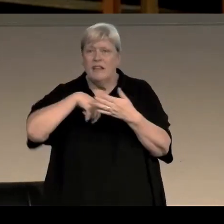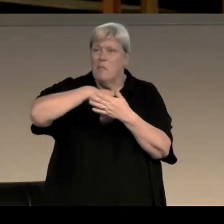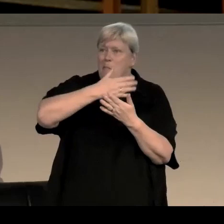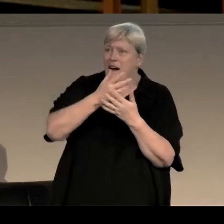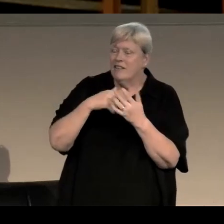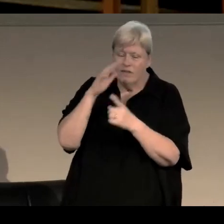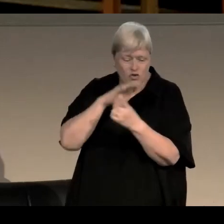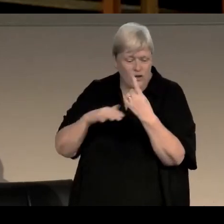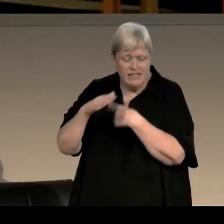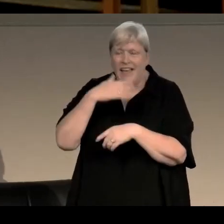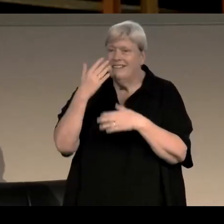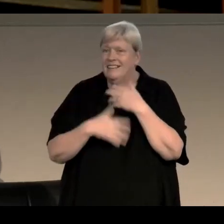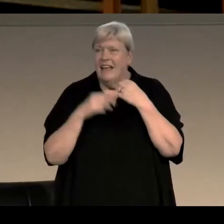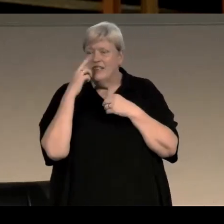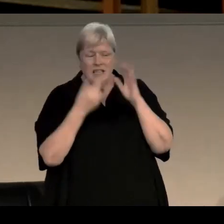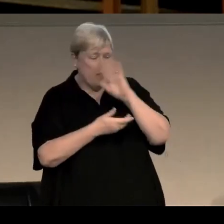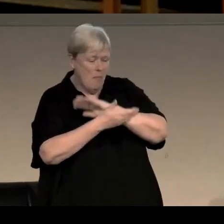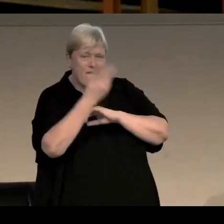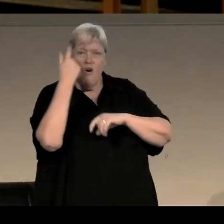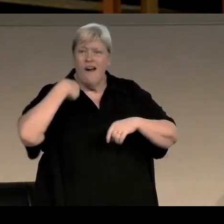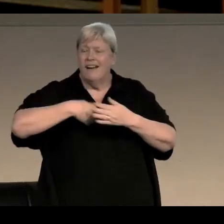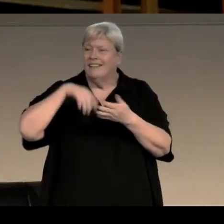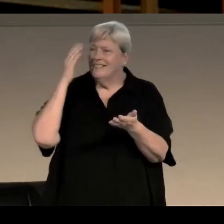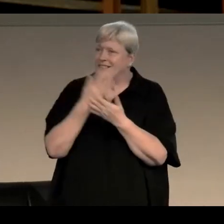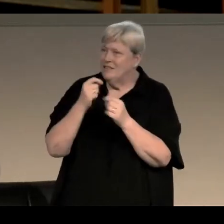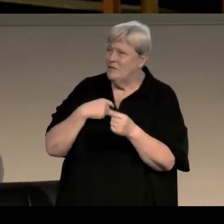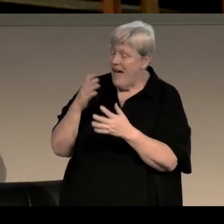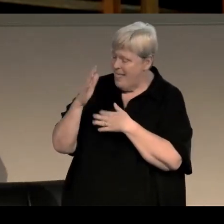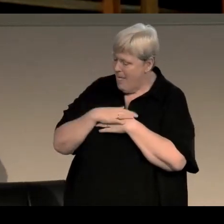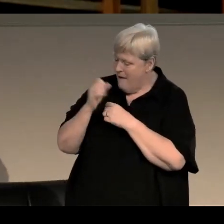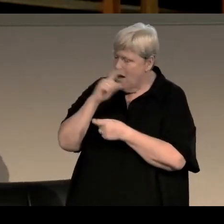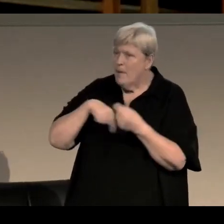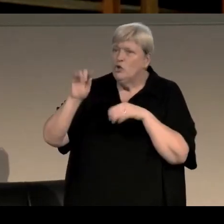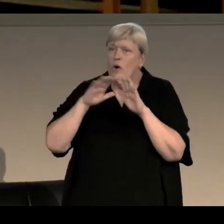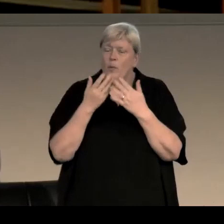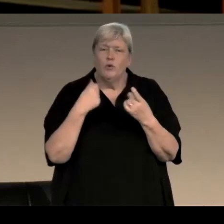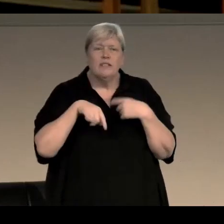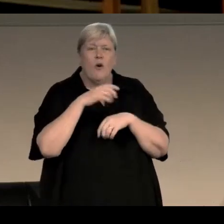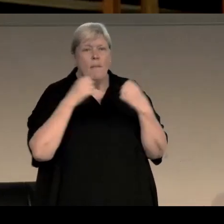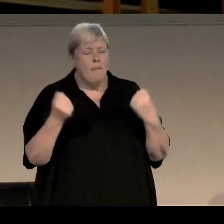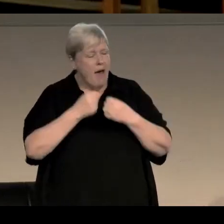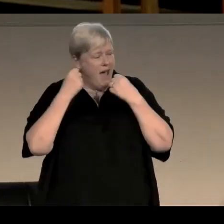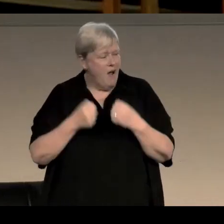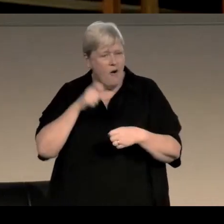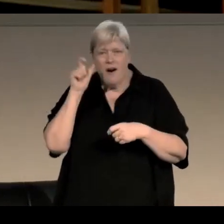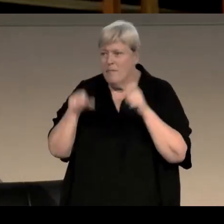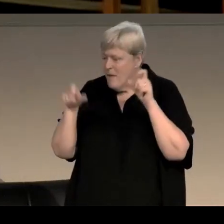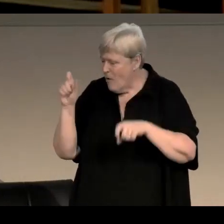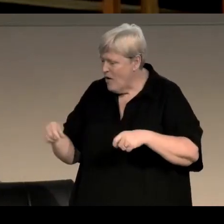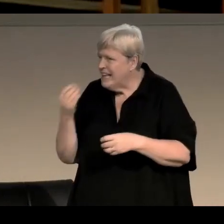maybe don't get to be in literary pages, and I love that about your novels as well, that I learned what people were eating and you know.